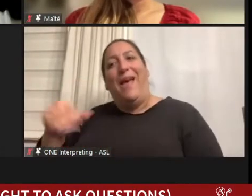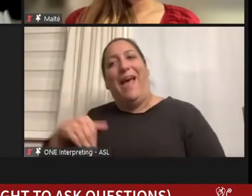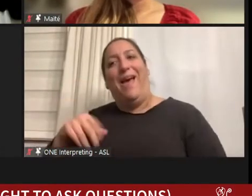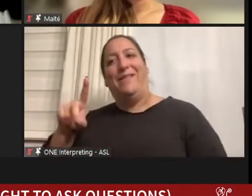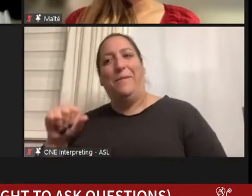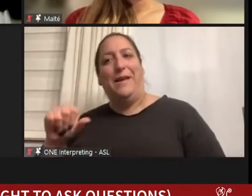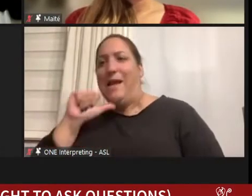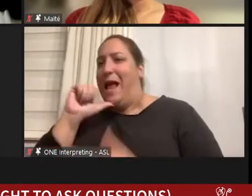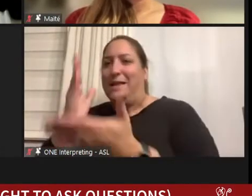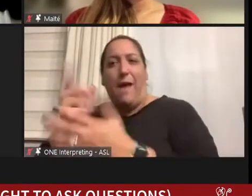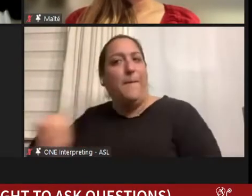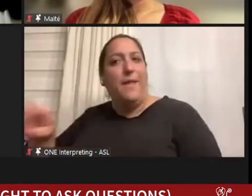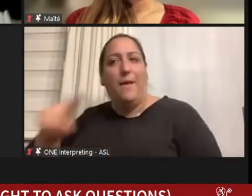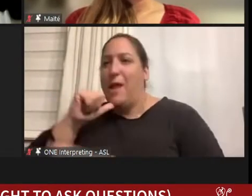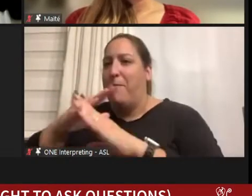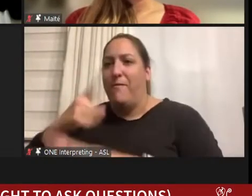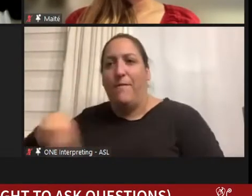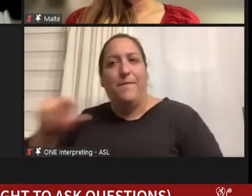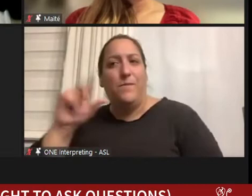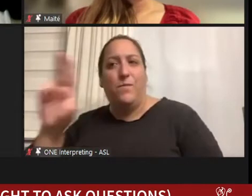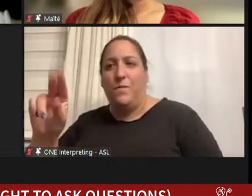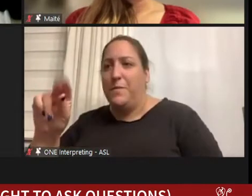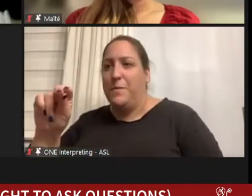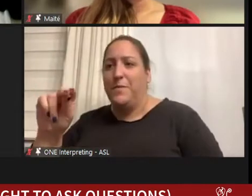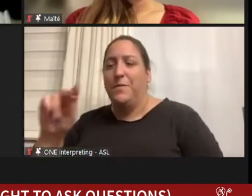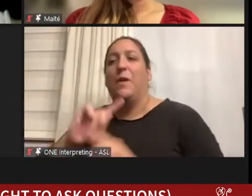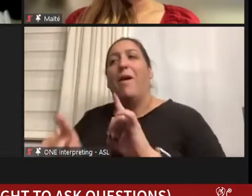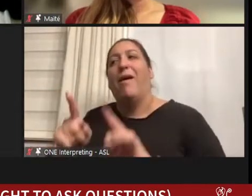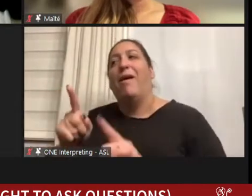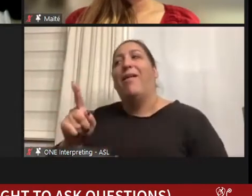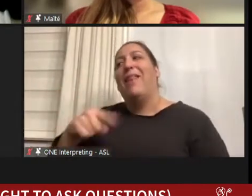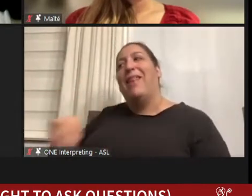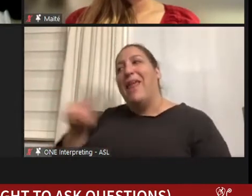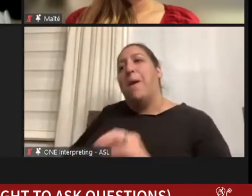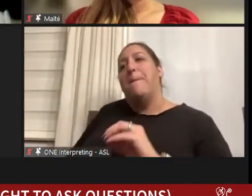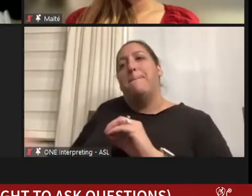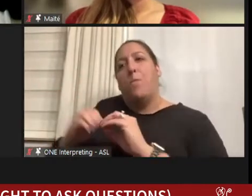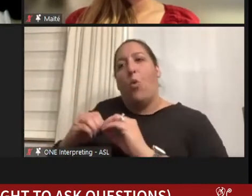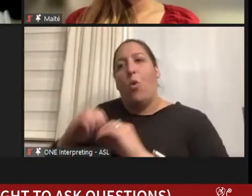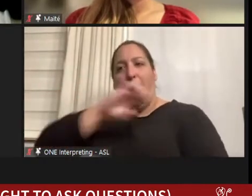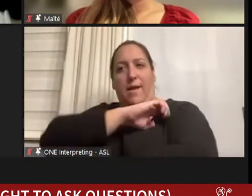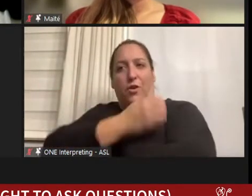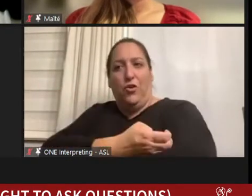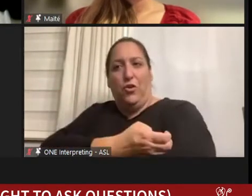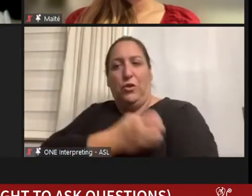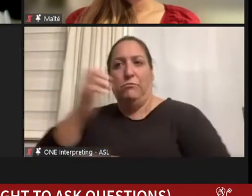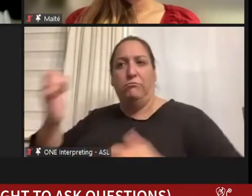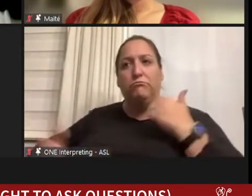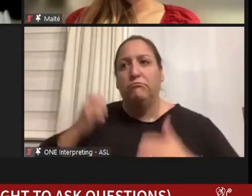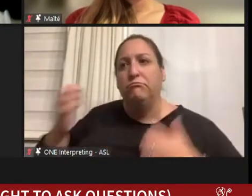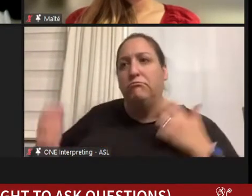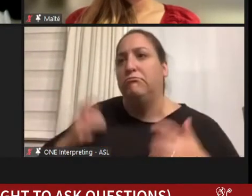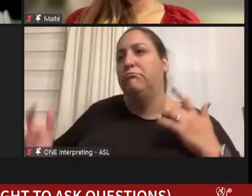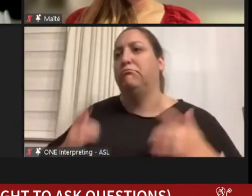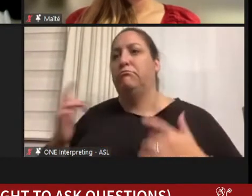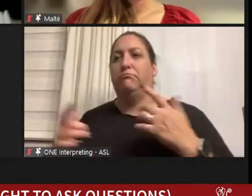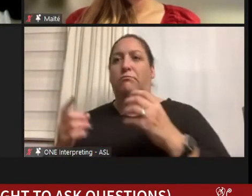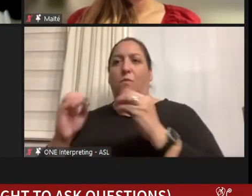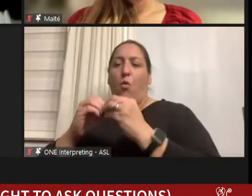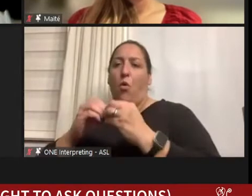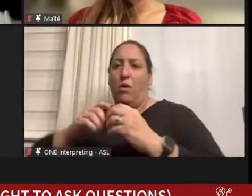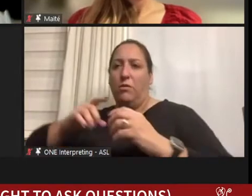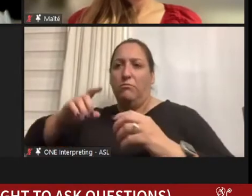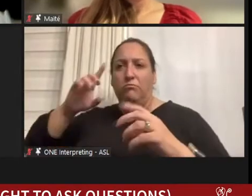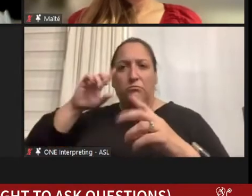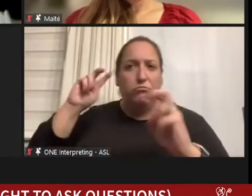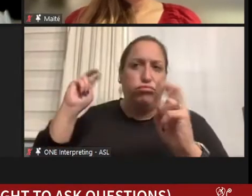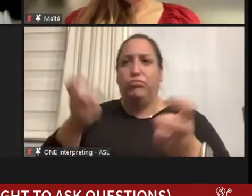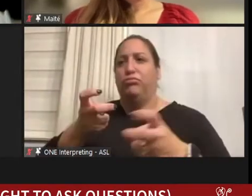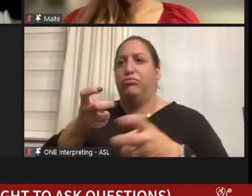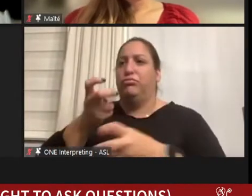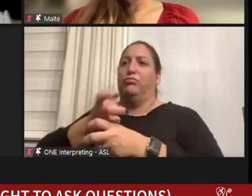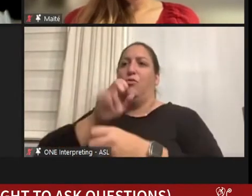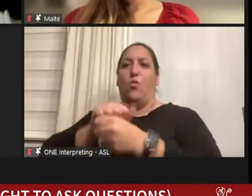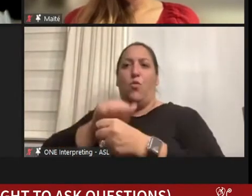all. In anything more energetic and more dedicated. And again, the perspective you